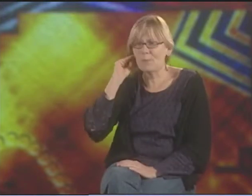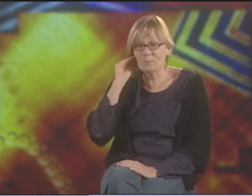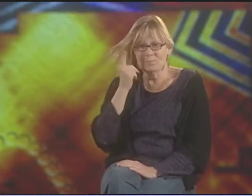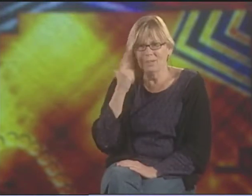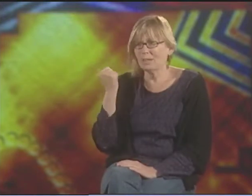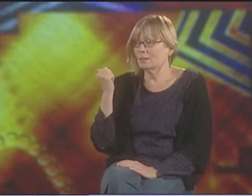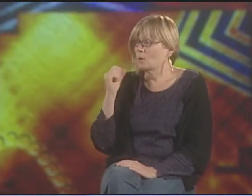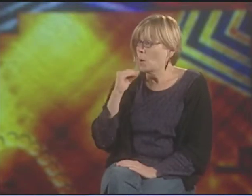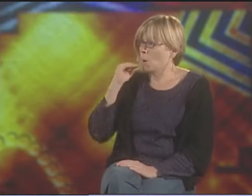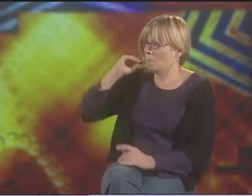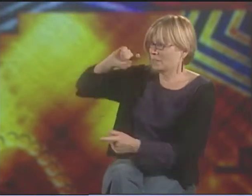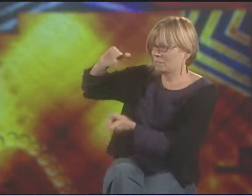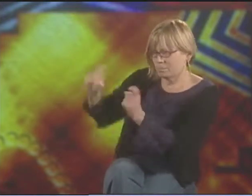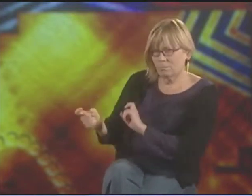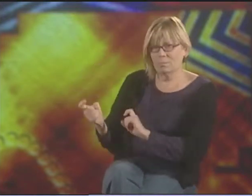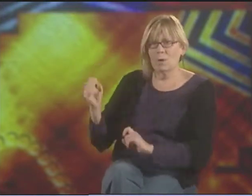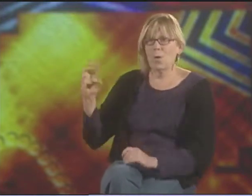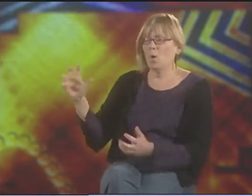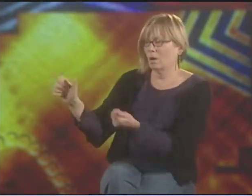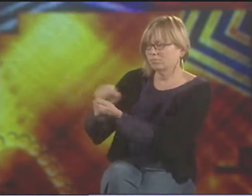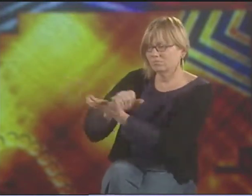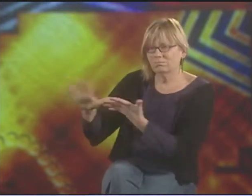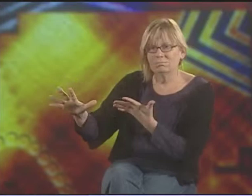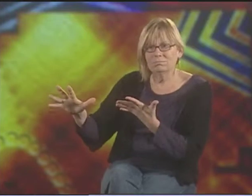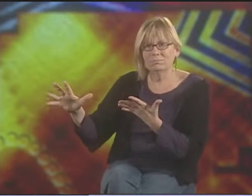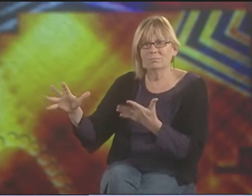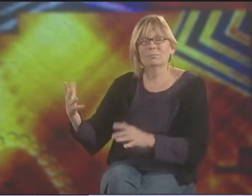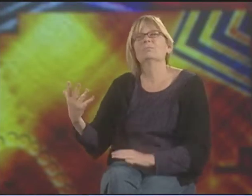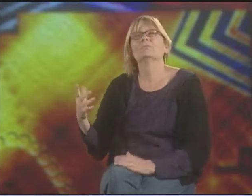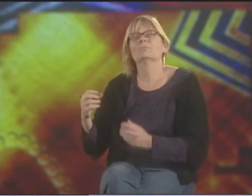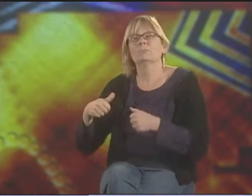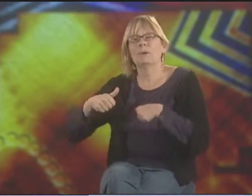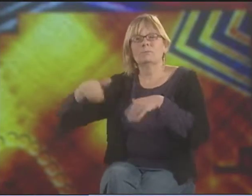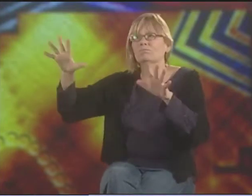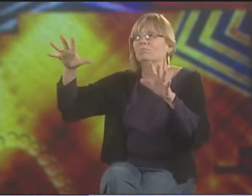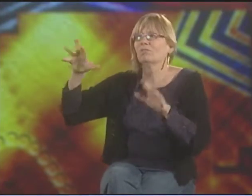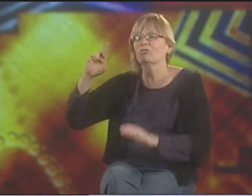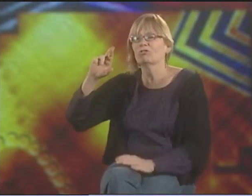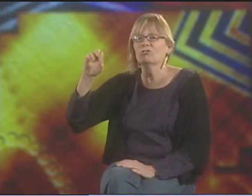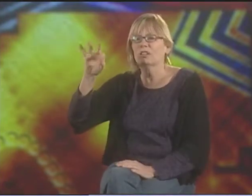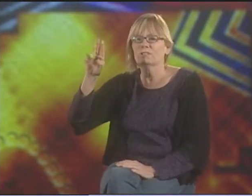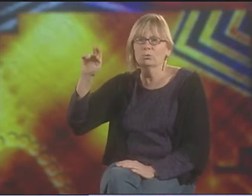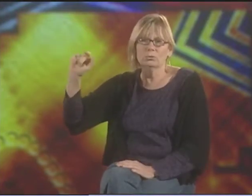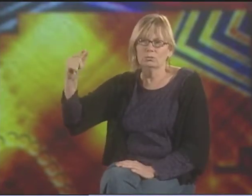DEAF PEOPLE OFTEN ARE THINKING, "WHERE IS MY HOME?" IT'S BEEN CHANGED. IT'S BEEN DESTROYED.